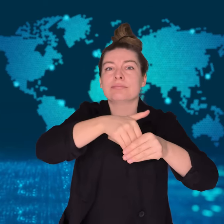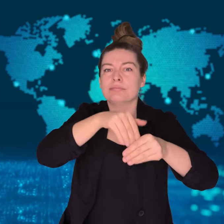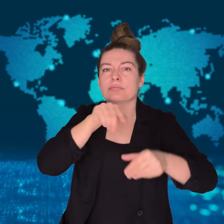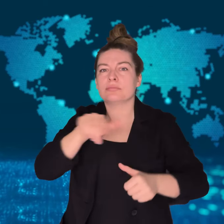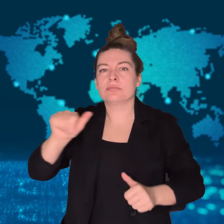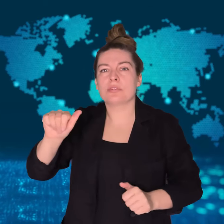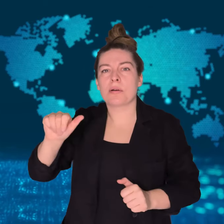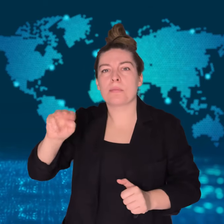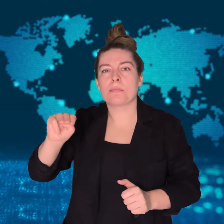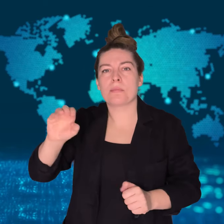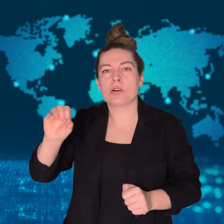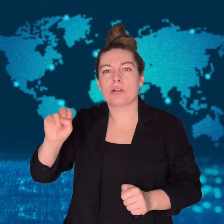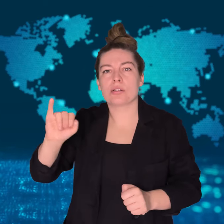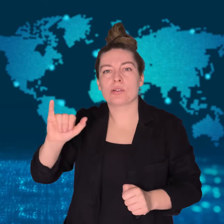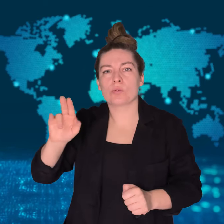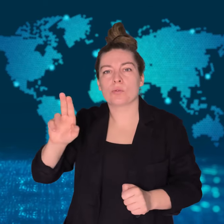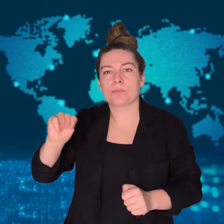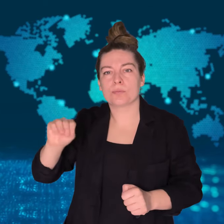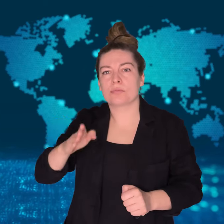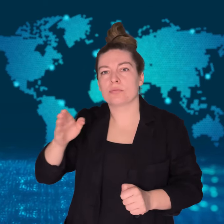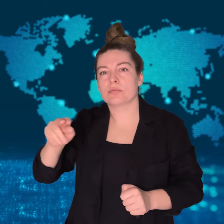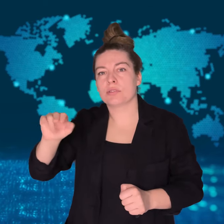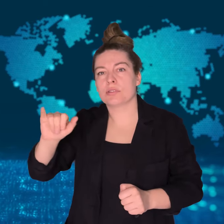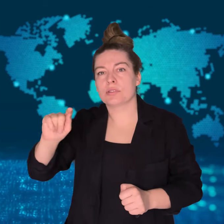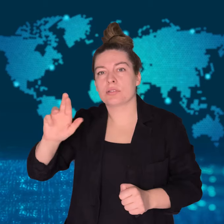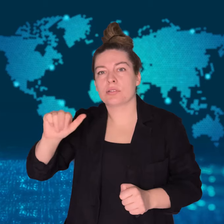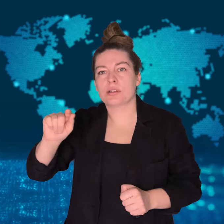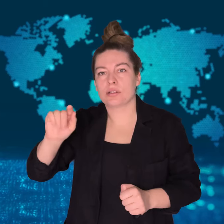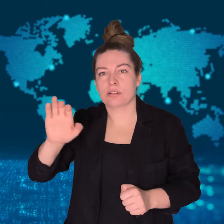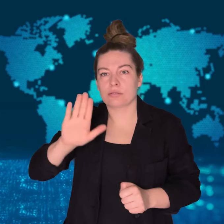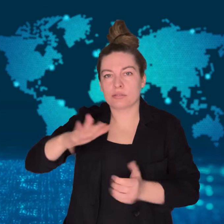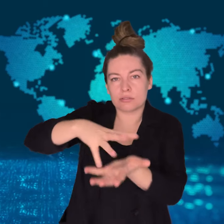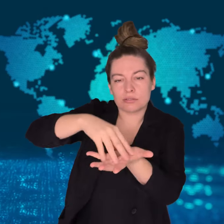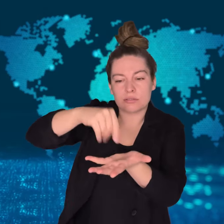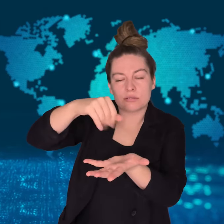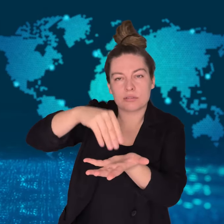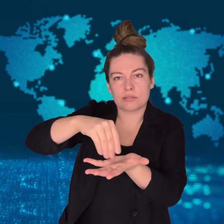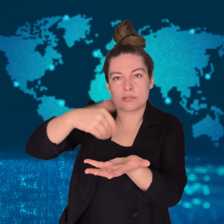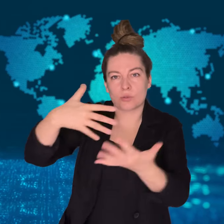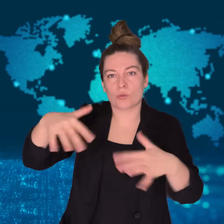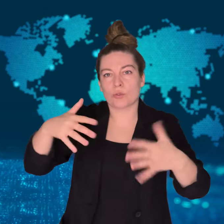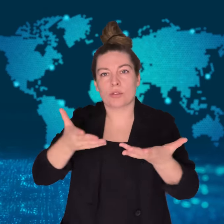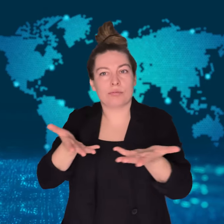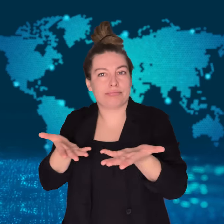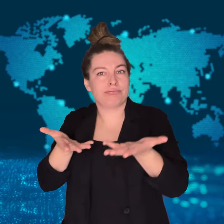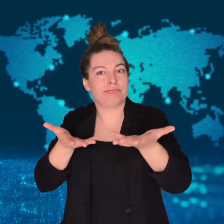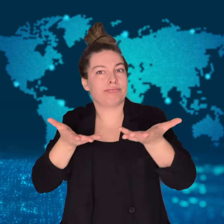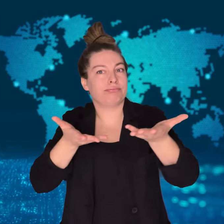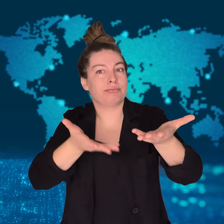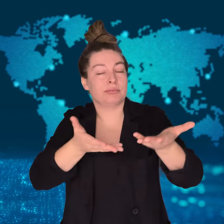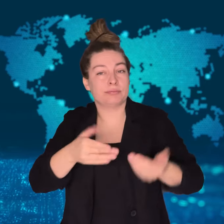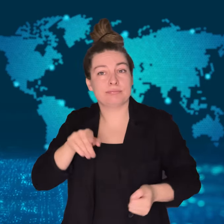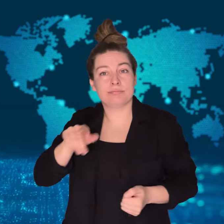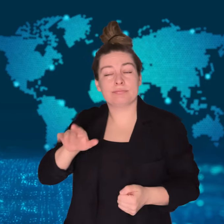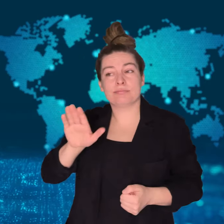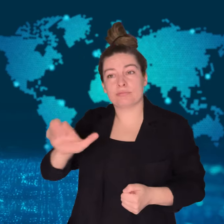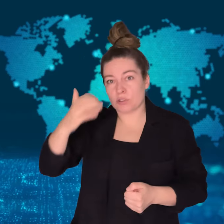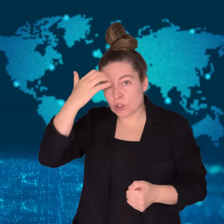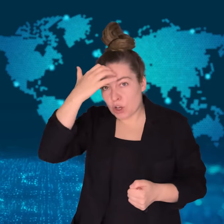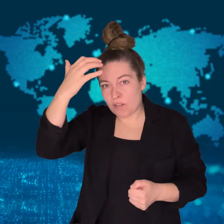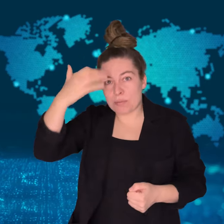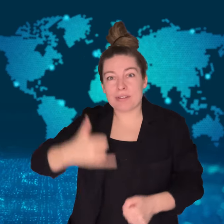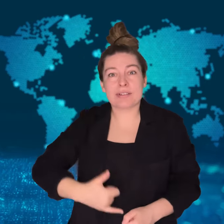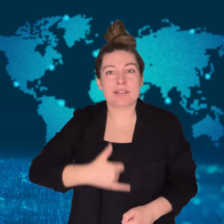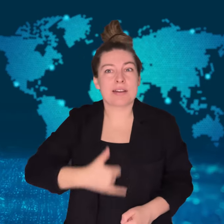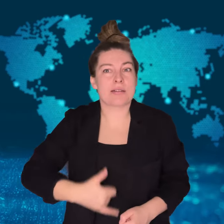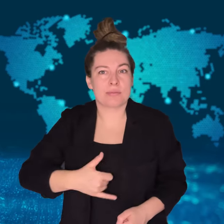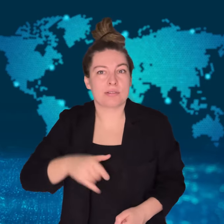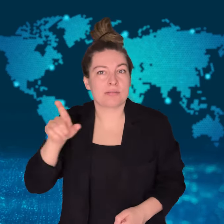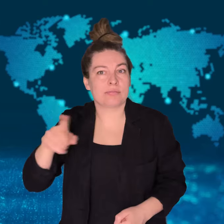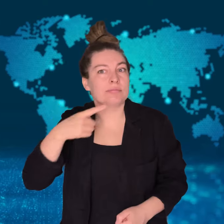be a cargo of ammonium nitrate fertilizers.